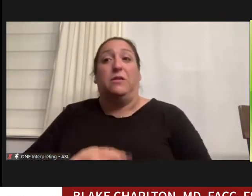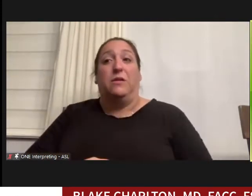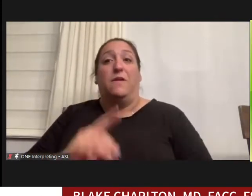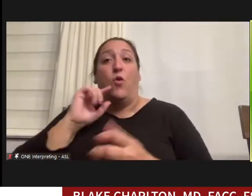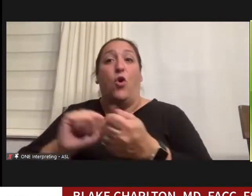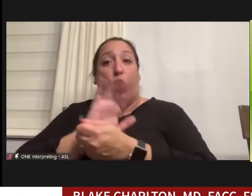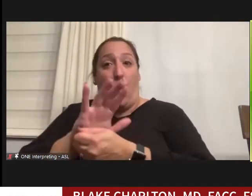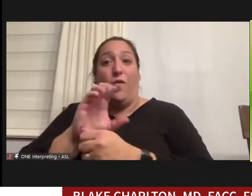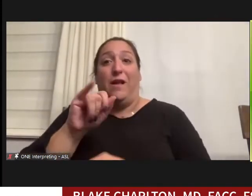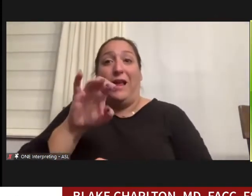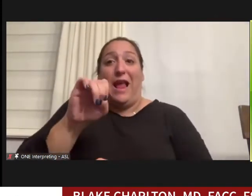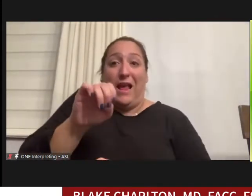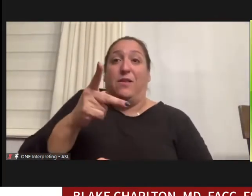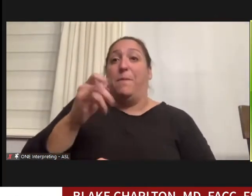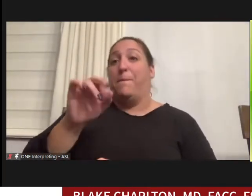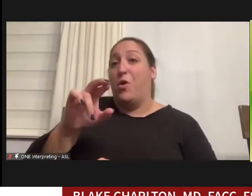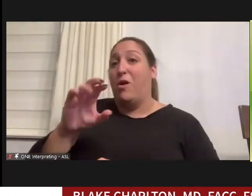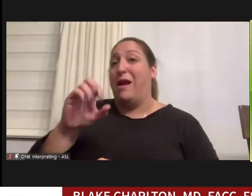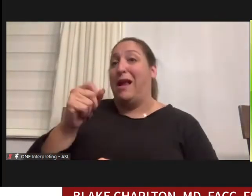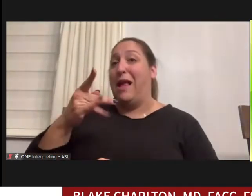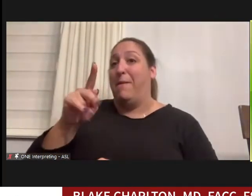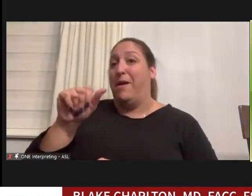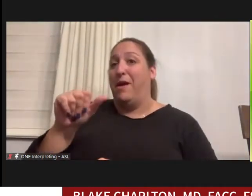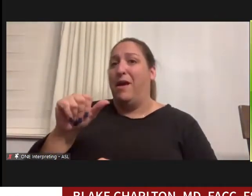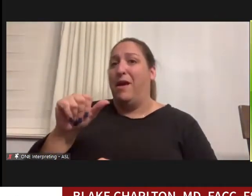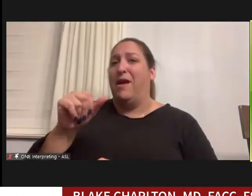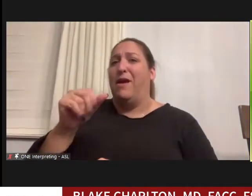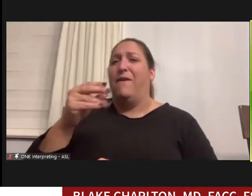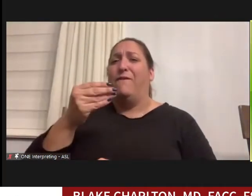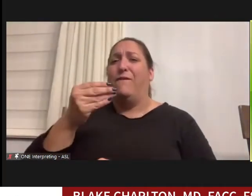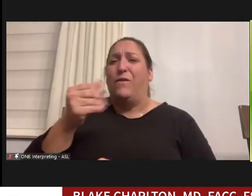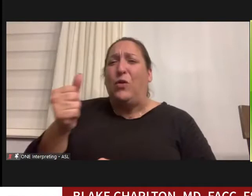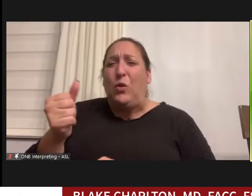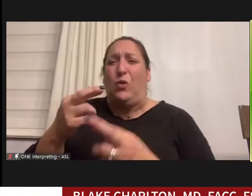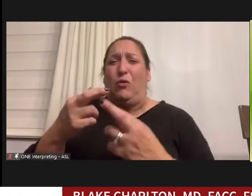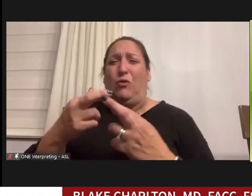per capita, and we have extremely few resources. And everything you've read about or heard on the